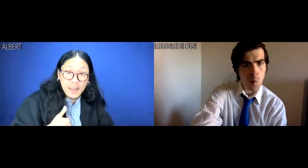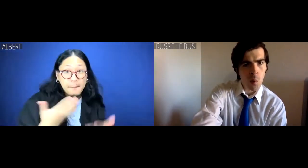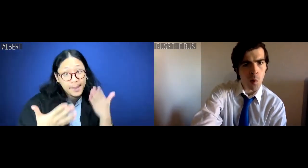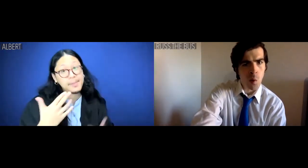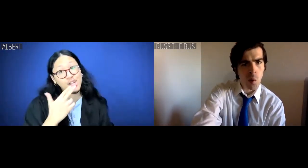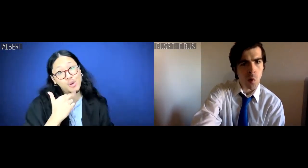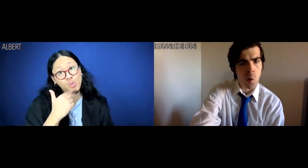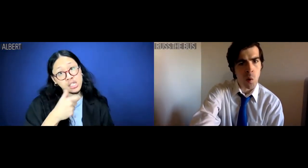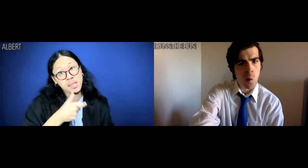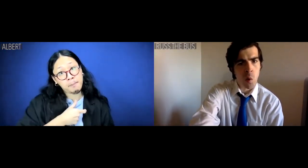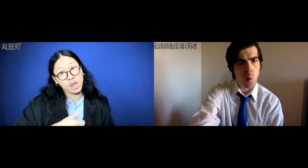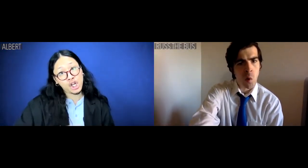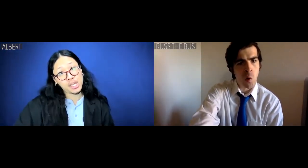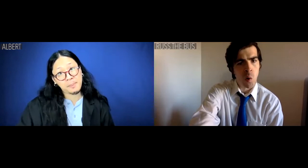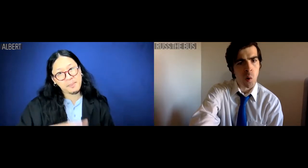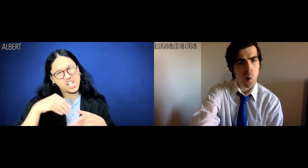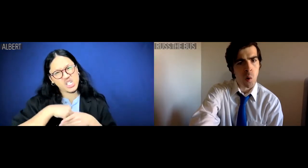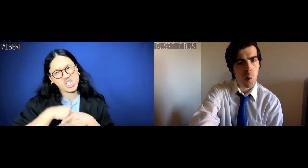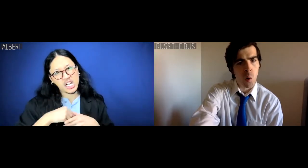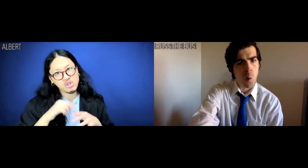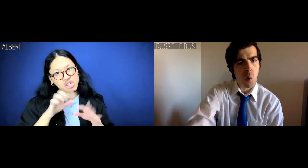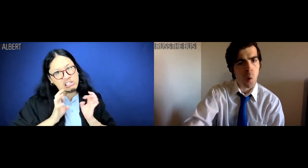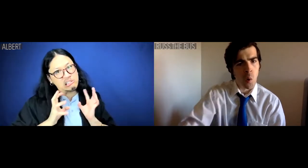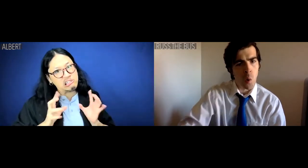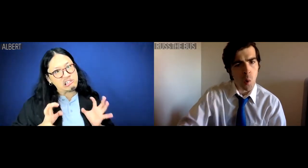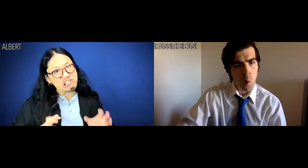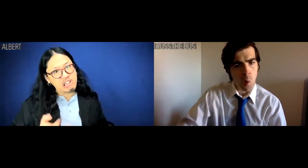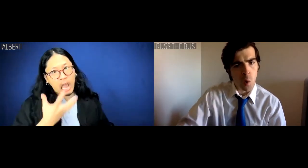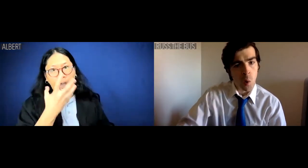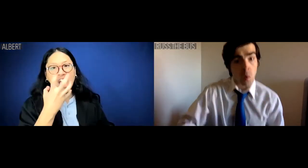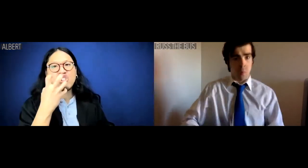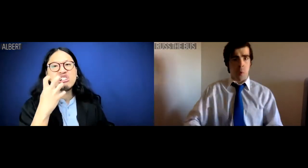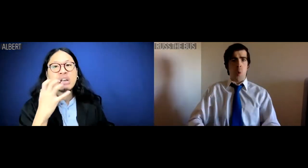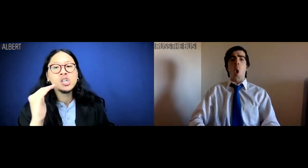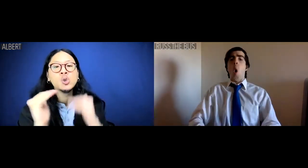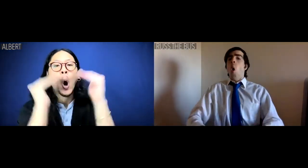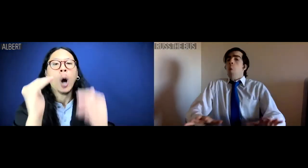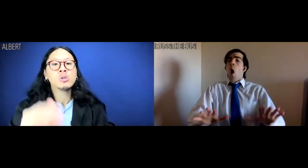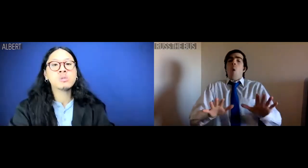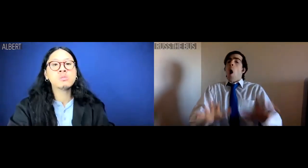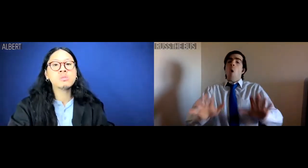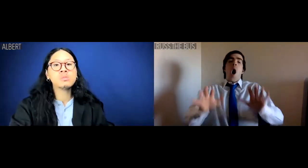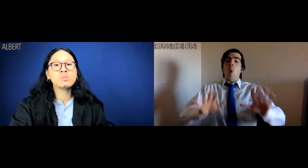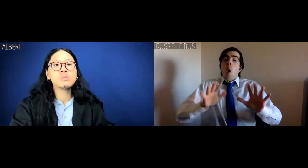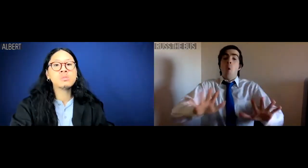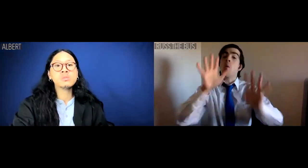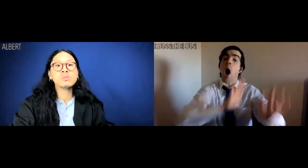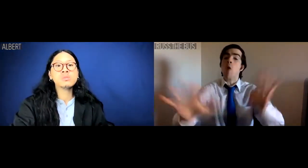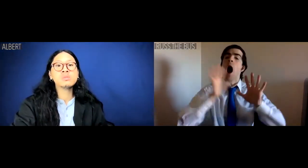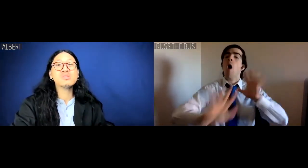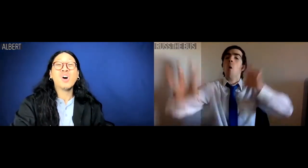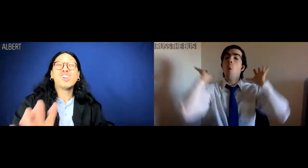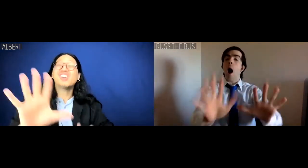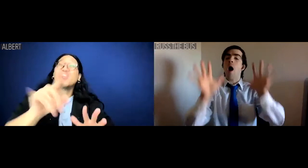I may be cute as a button, but inside me is a very grizzled, very, very angry adult. Russ the Bus: Whoa man.